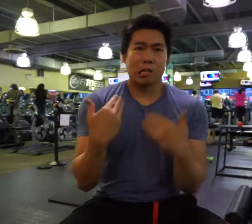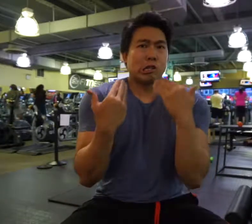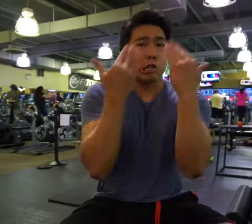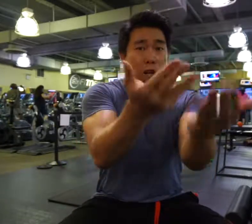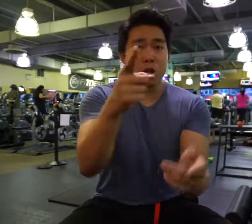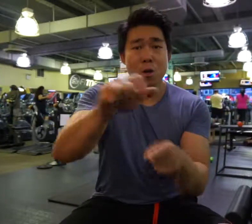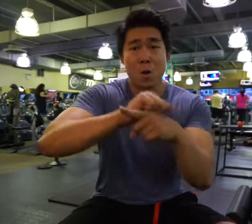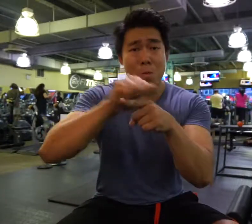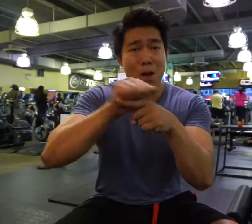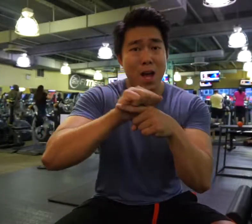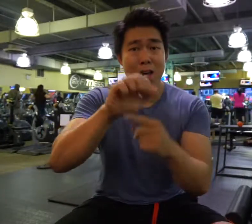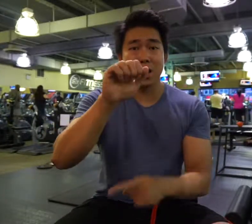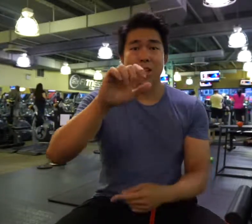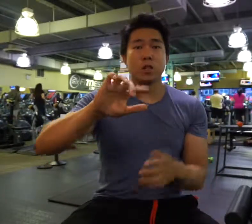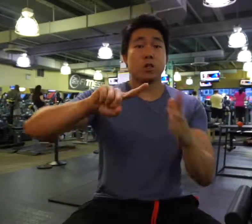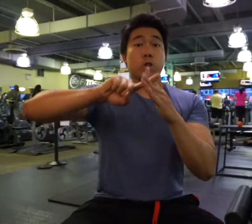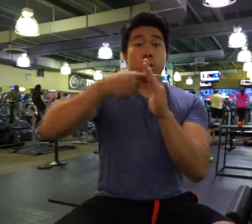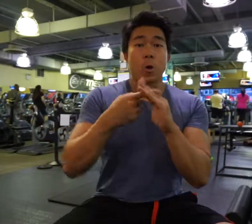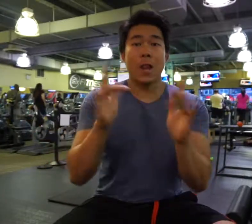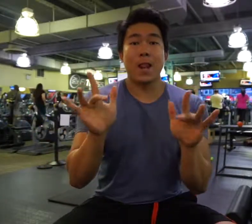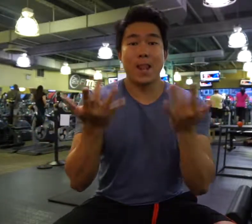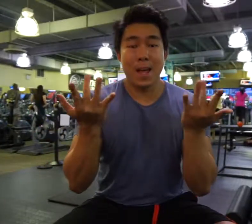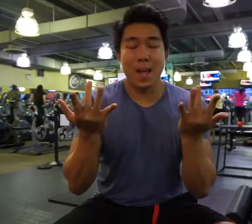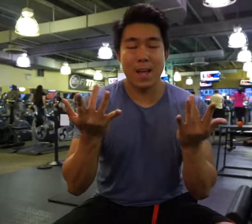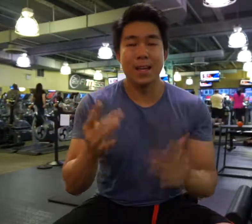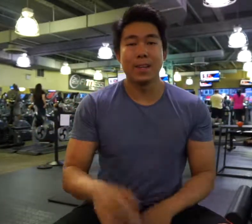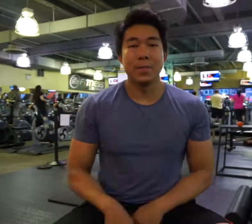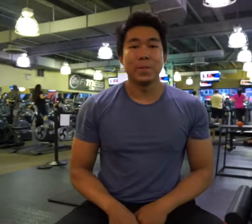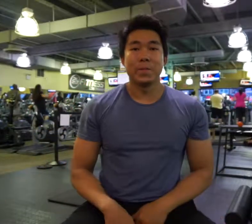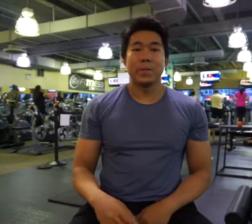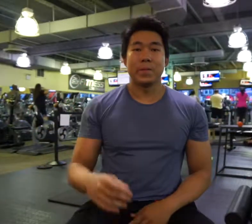I suggest you start practicing. Remember to start light if you're a beginner.